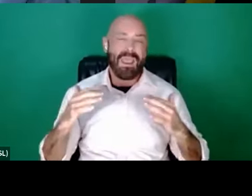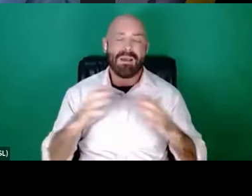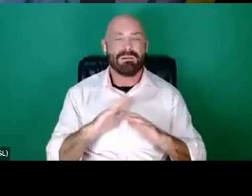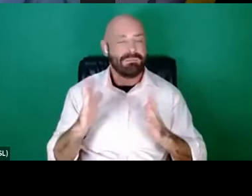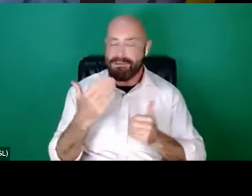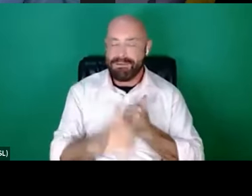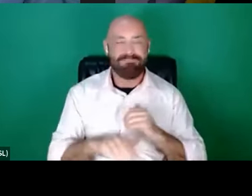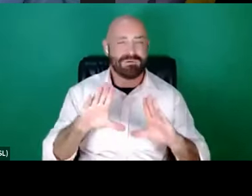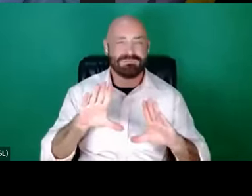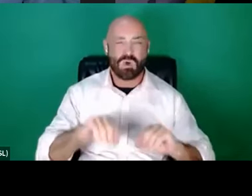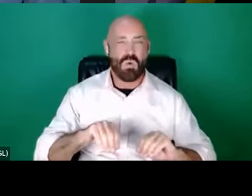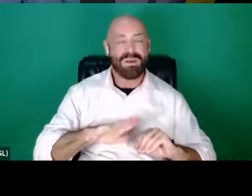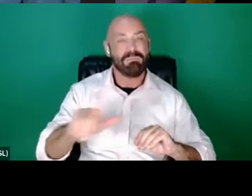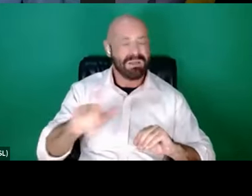because it's so important.